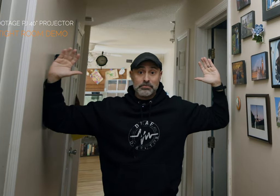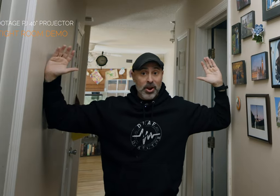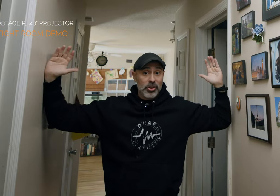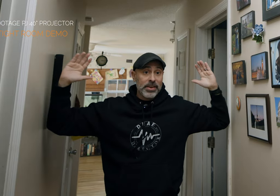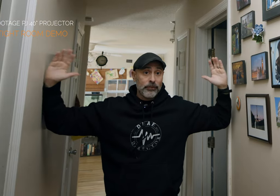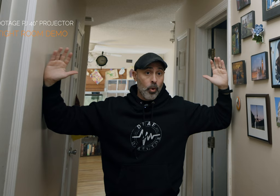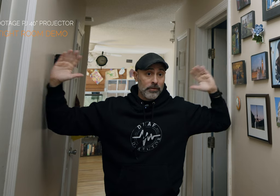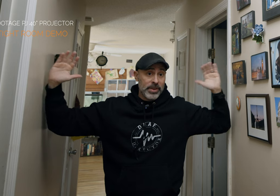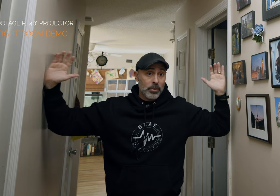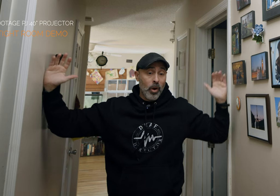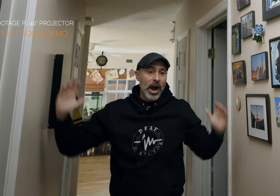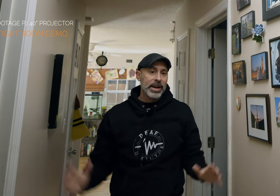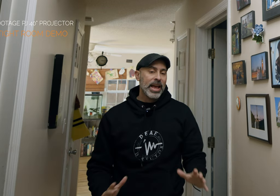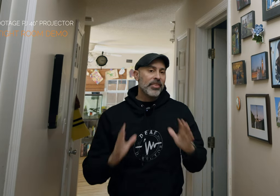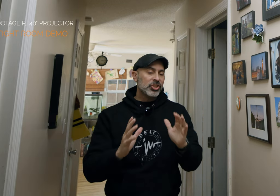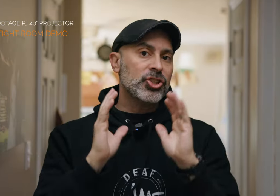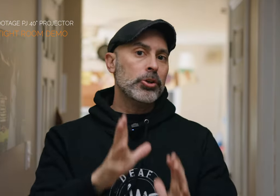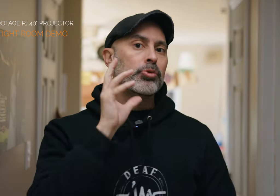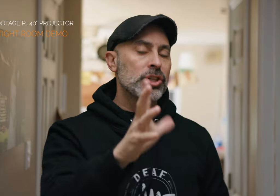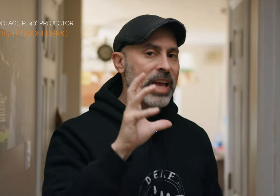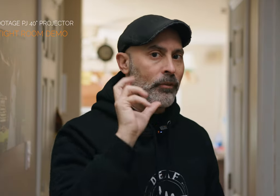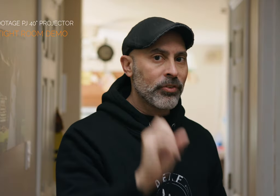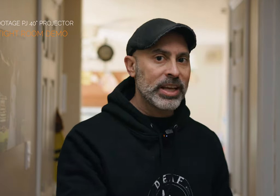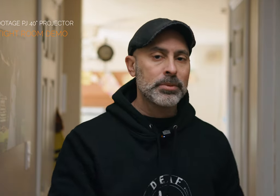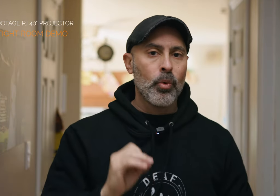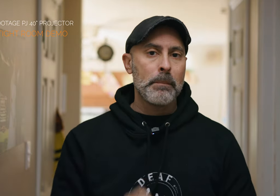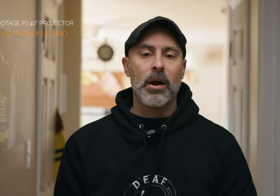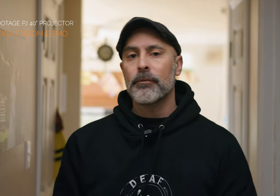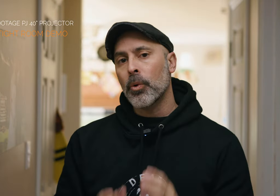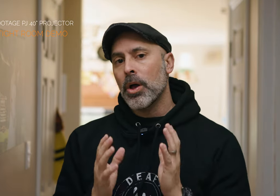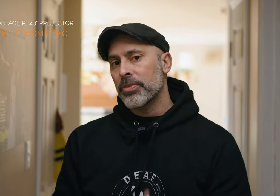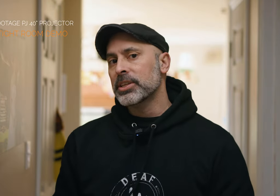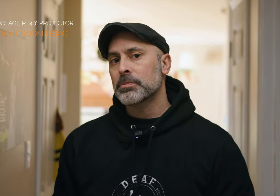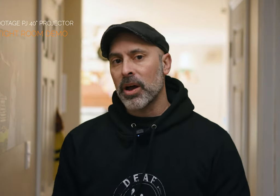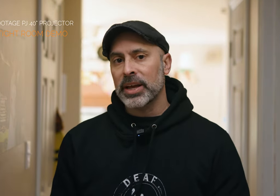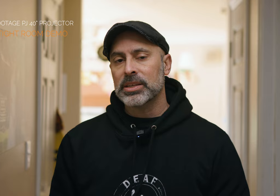barely 4 feet wide and this just shows you just how flexible and Powerful these spotlights can